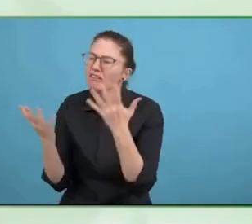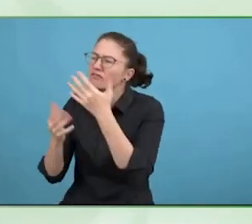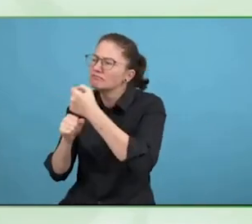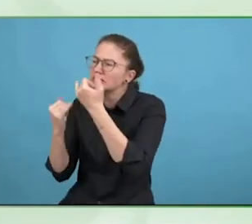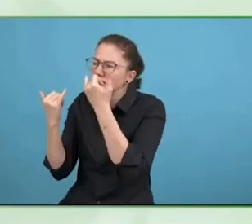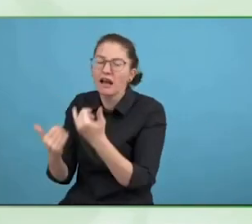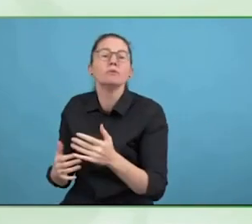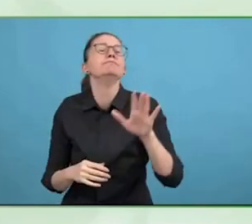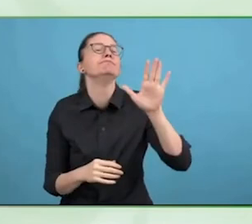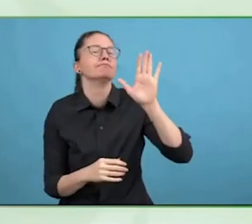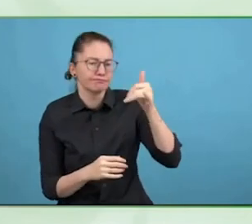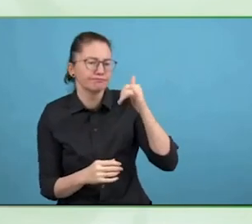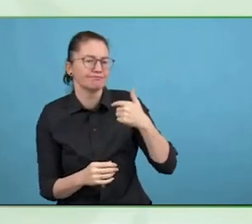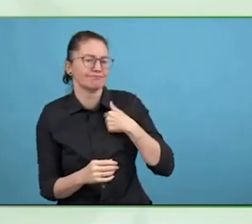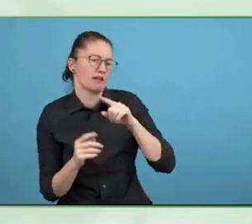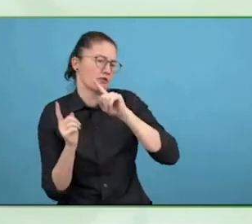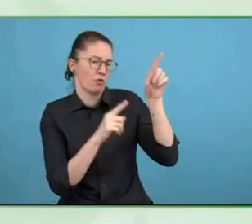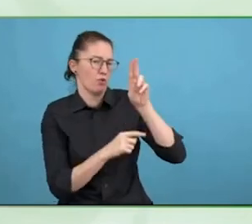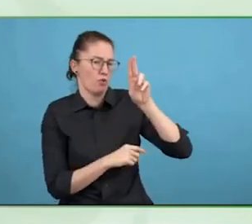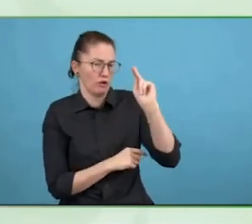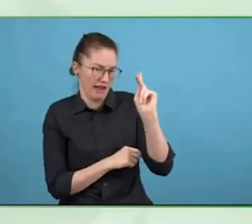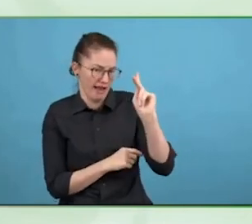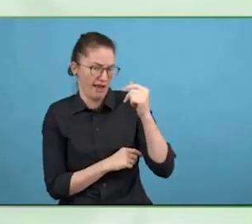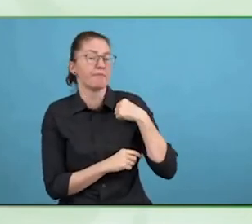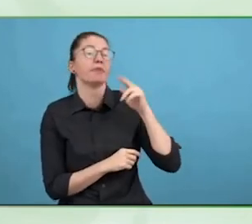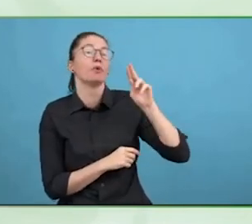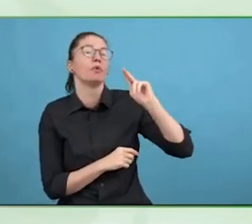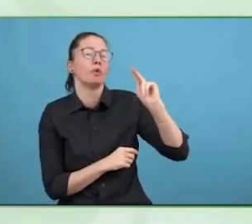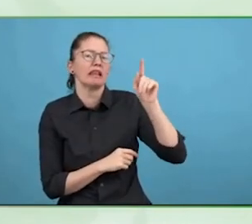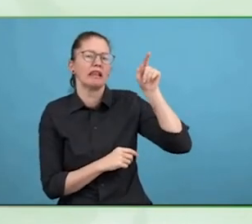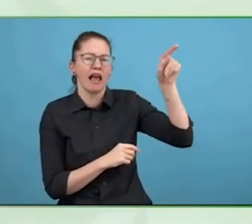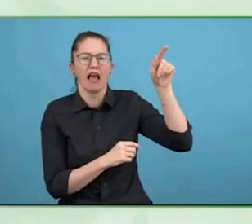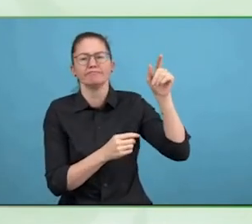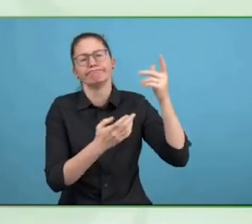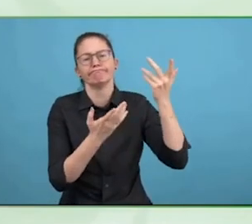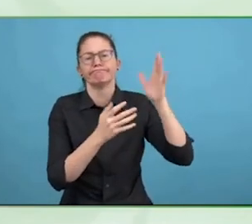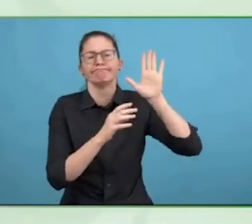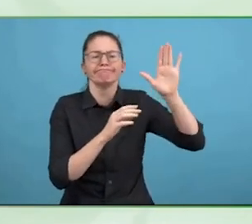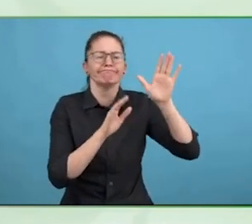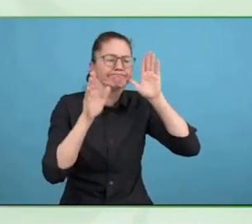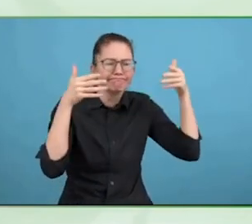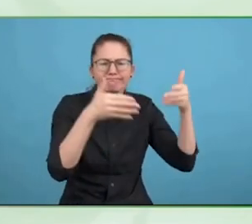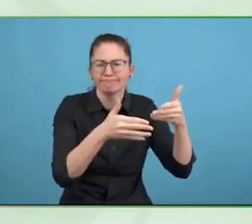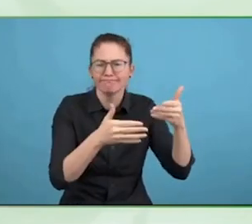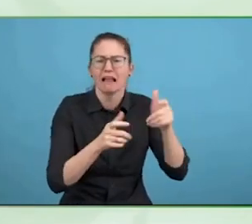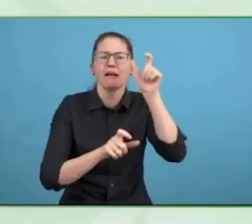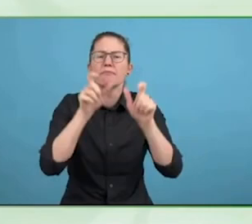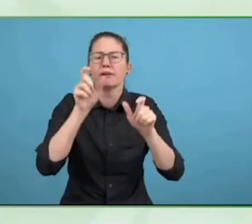Life is changing. When I get the opportunity to come to Vienna.